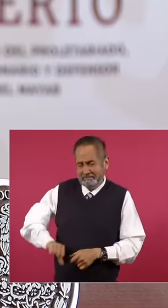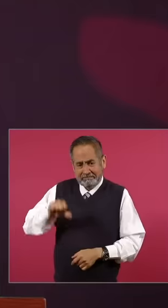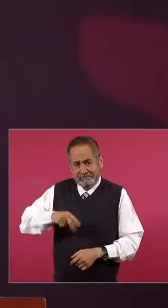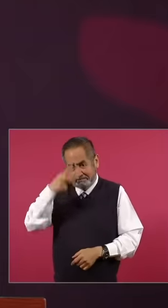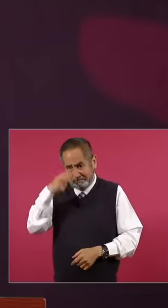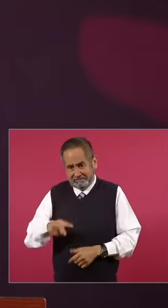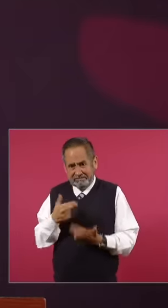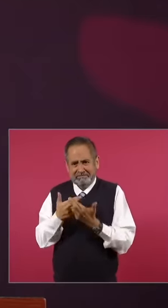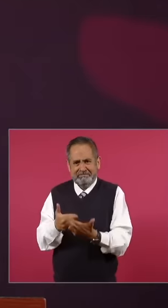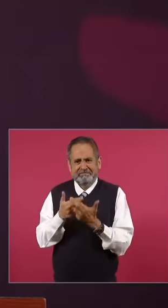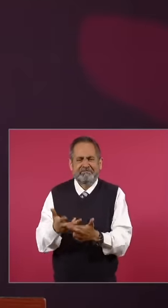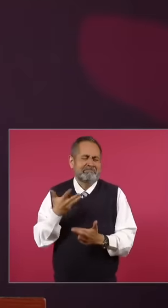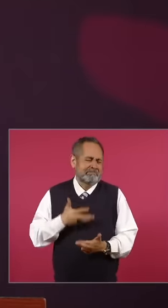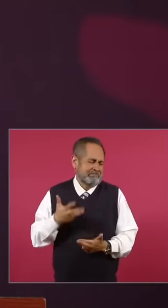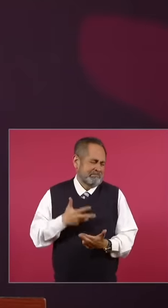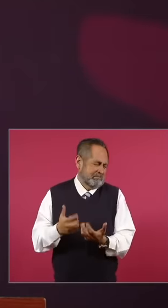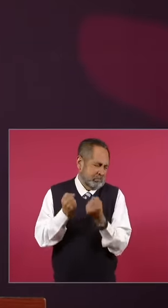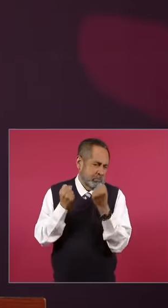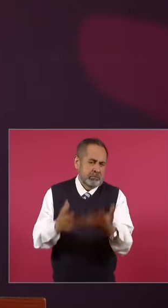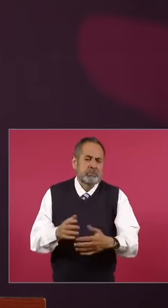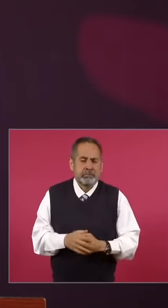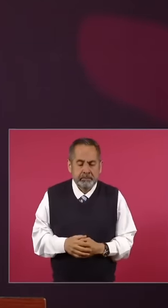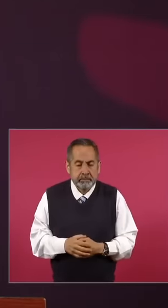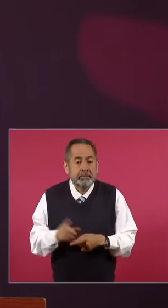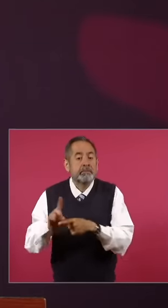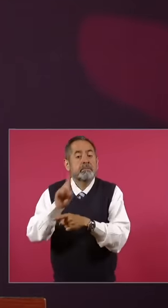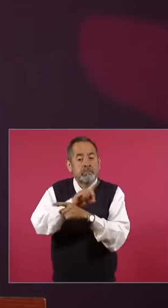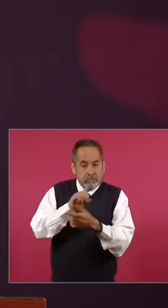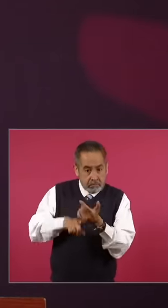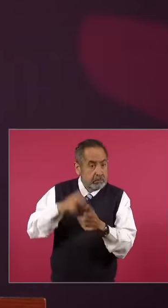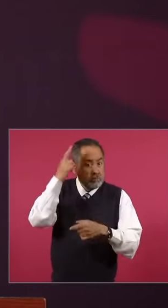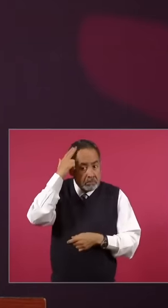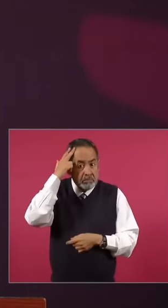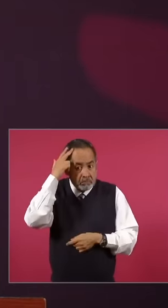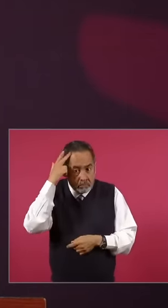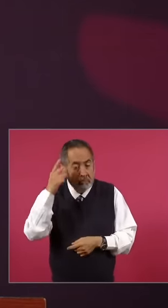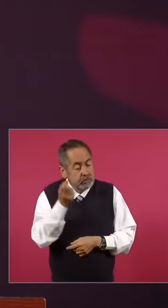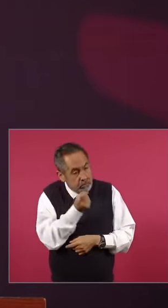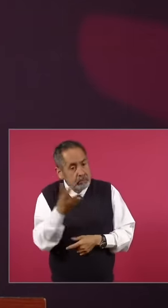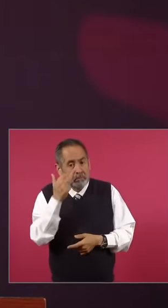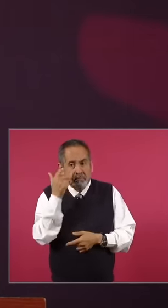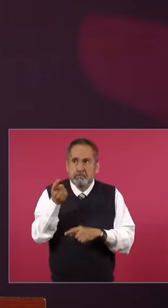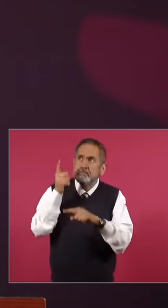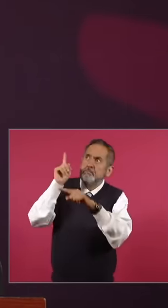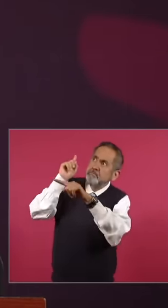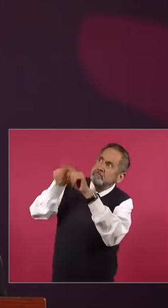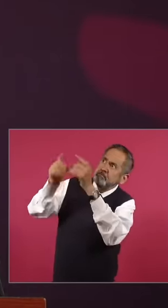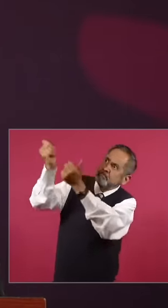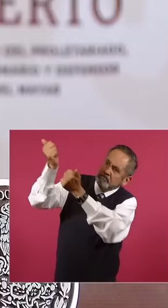there were already efforts since Porfirio Díaz to even do this recovery work in some